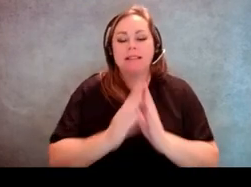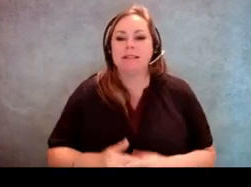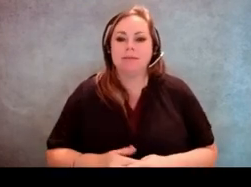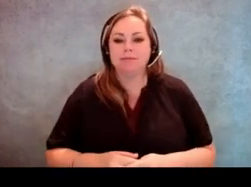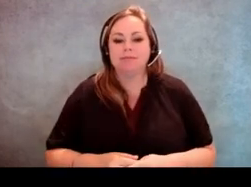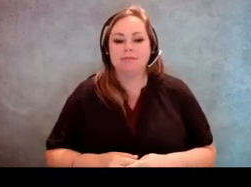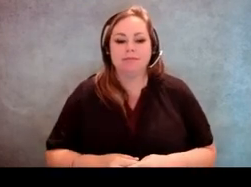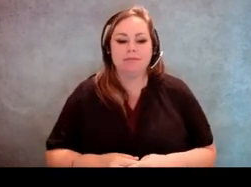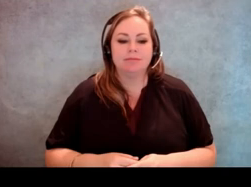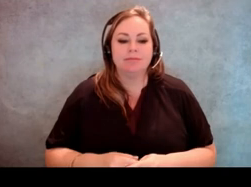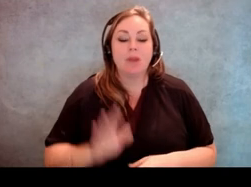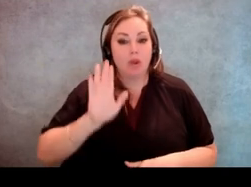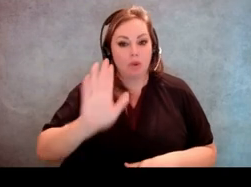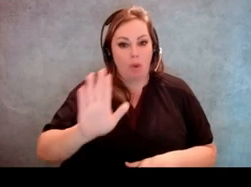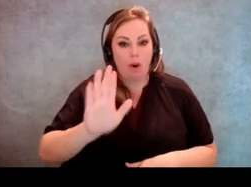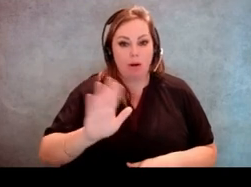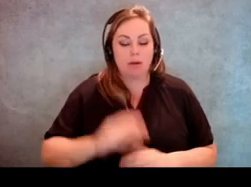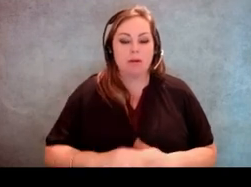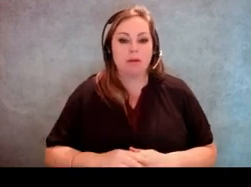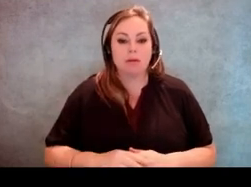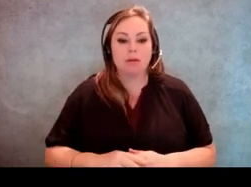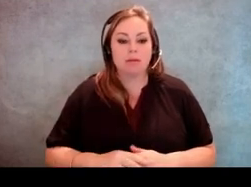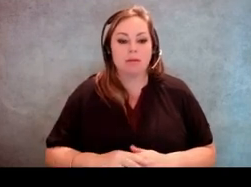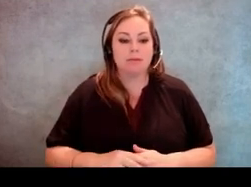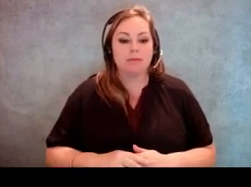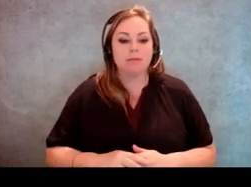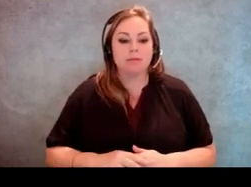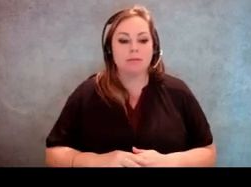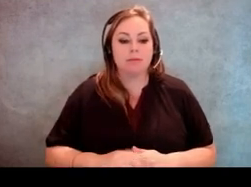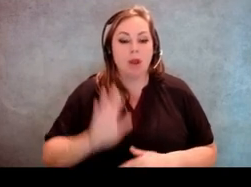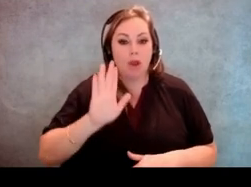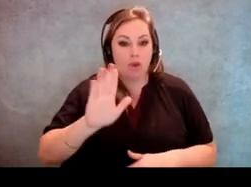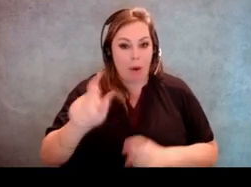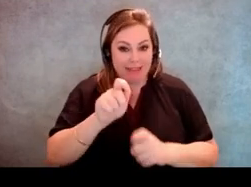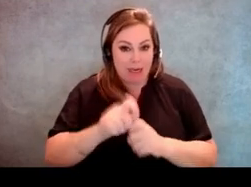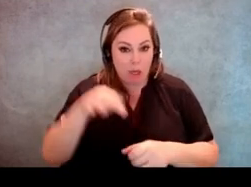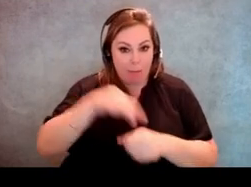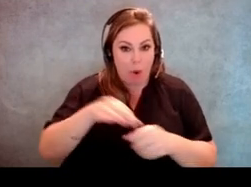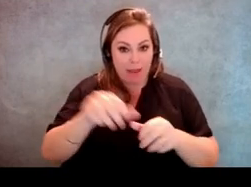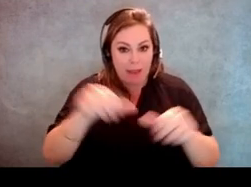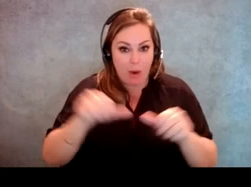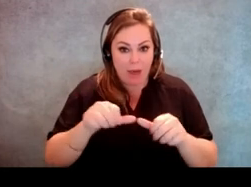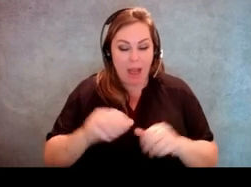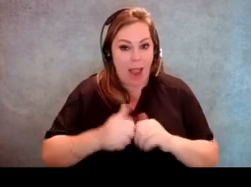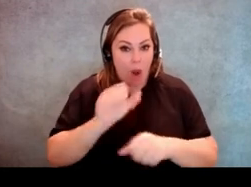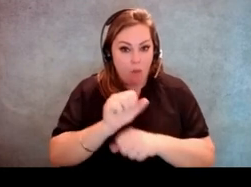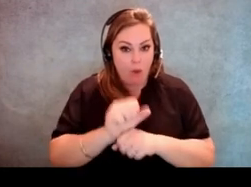So the way that that works in your particular polling location there should be a policy